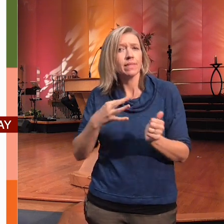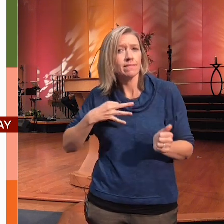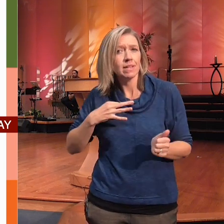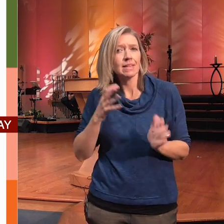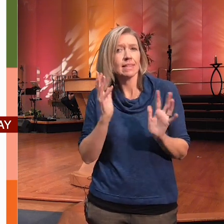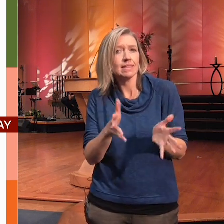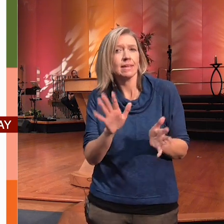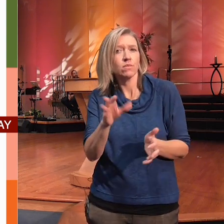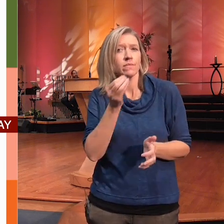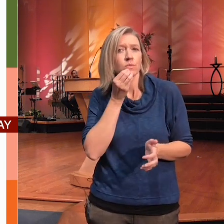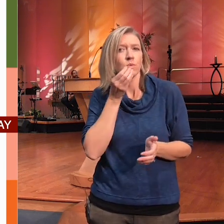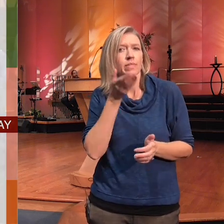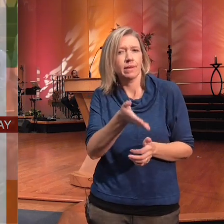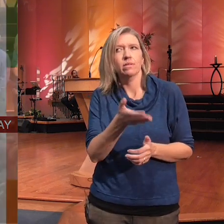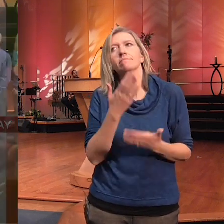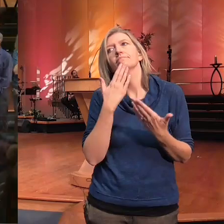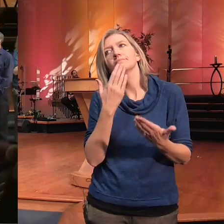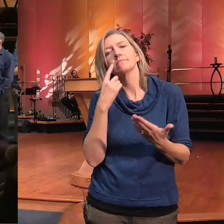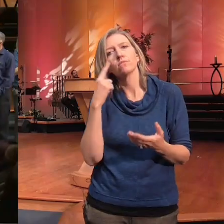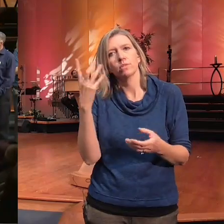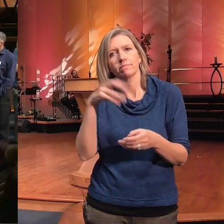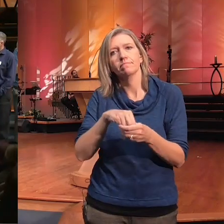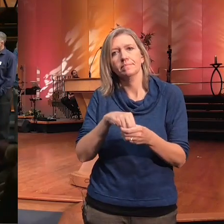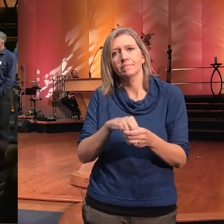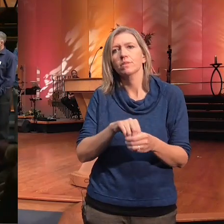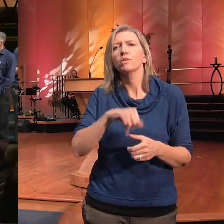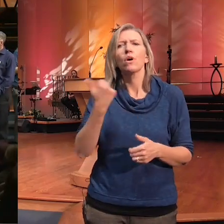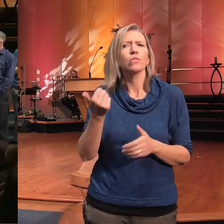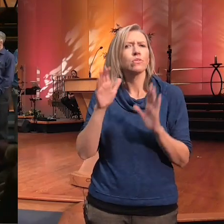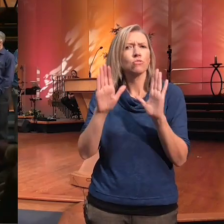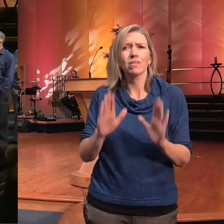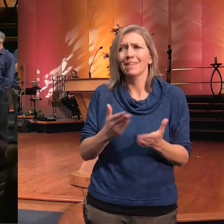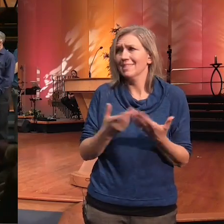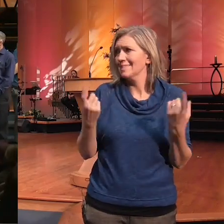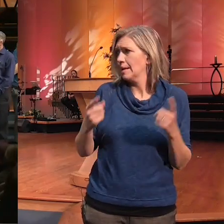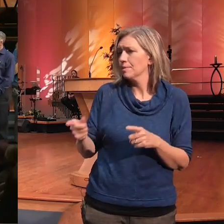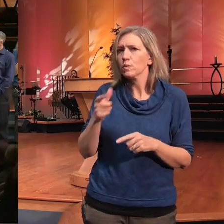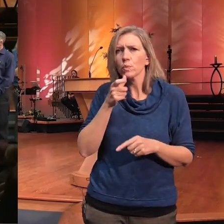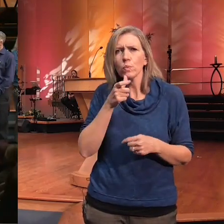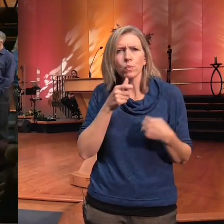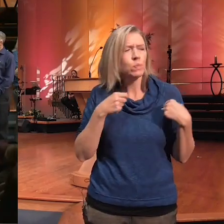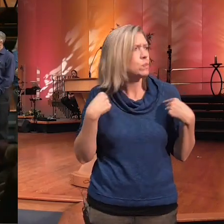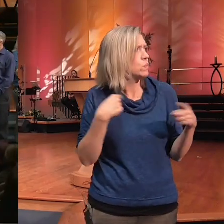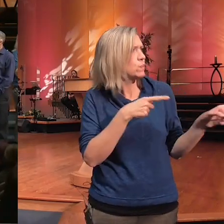for participating and we've got some other great things happening who's first go ahead yes since